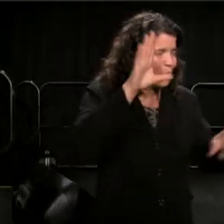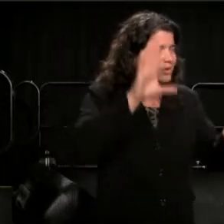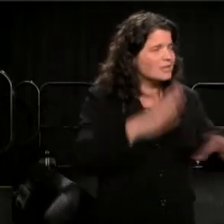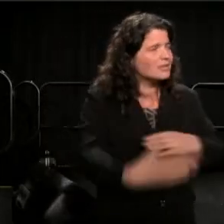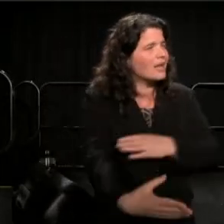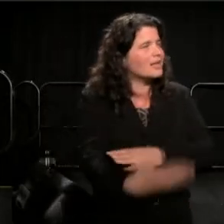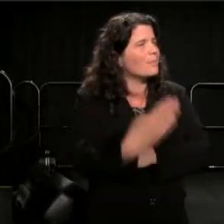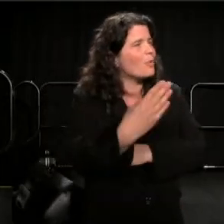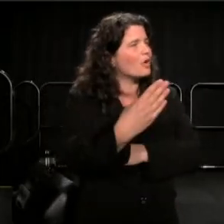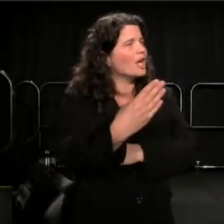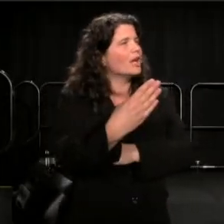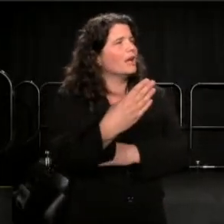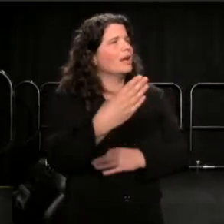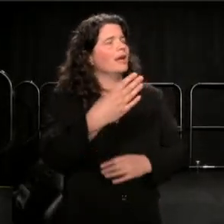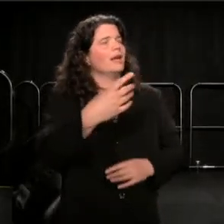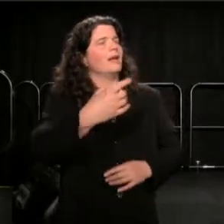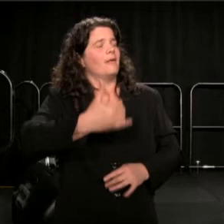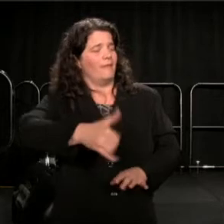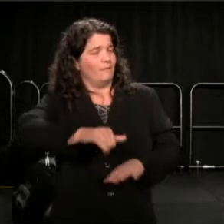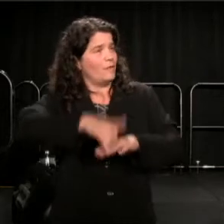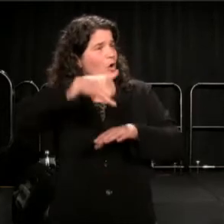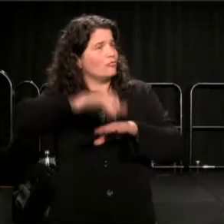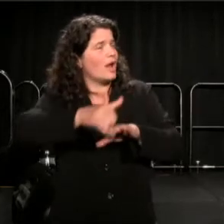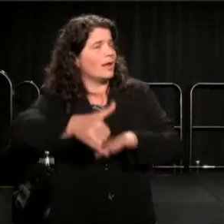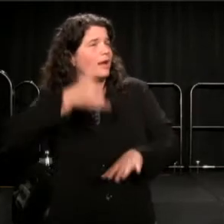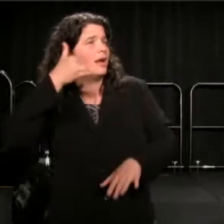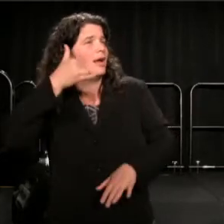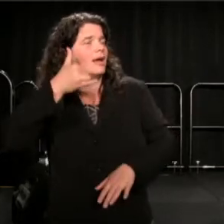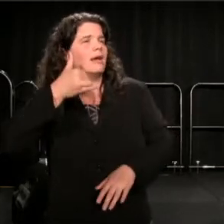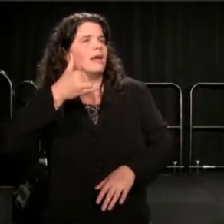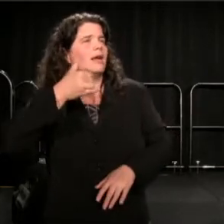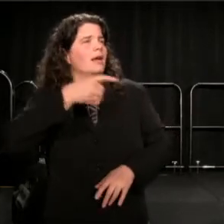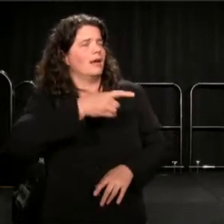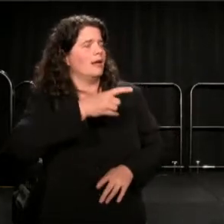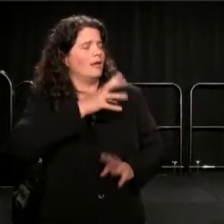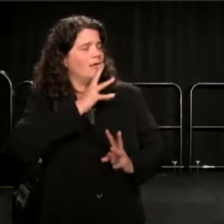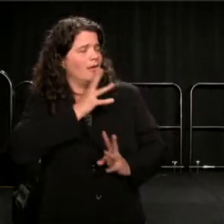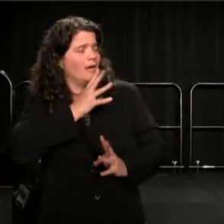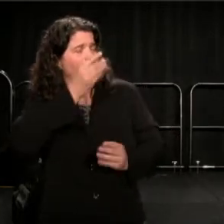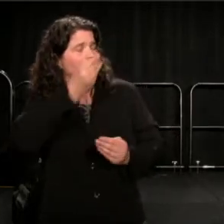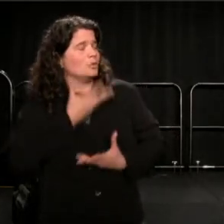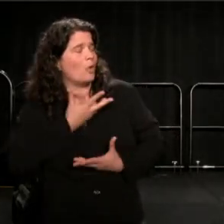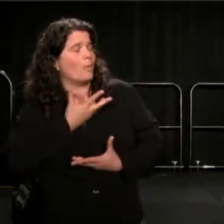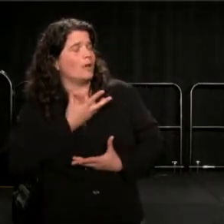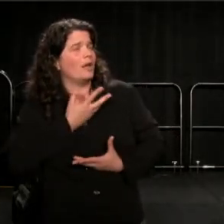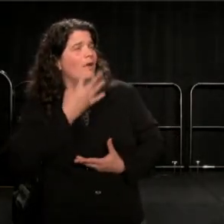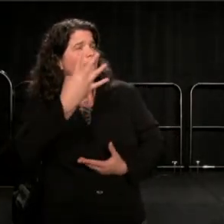she could barely talk, "The four black girls had been bombed into eternity in a Sunday school in Birmingham."